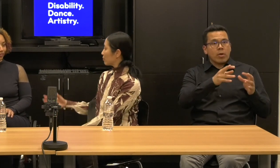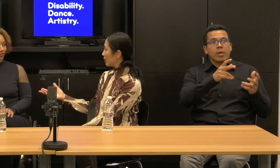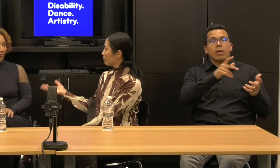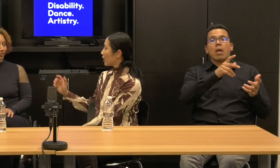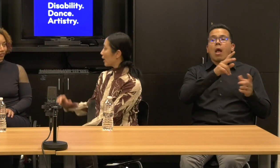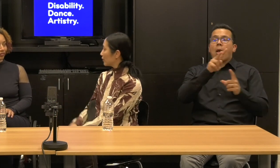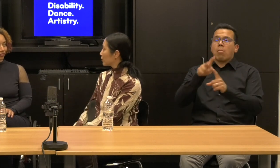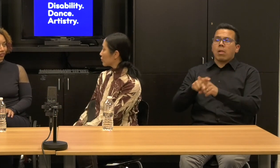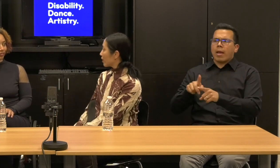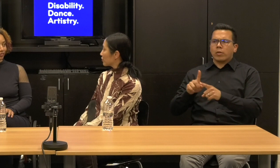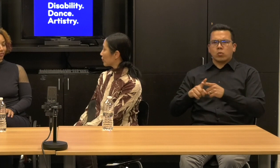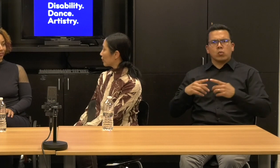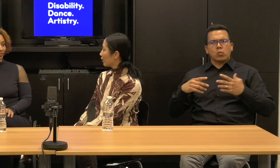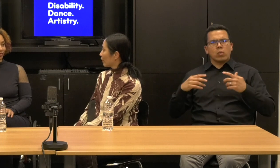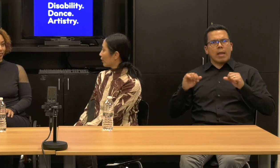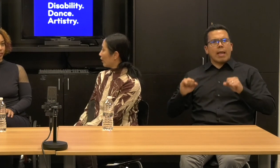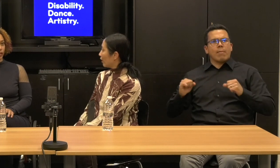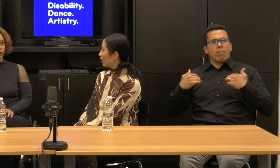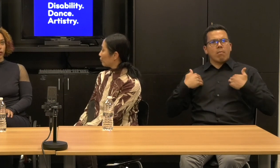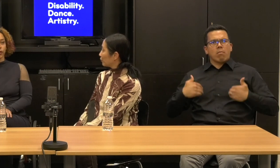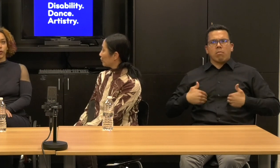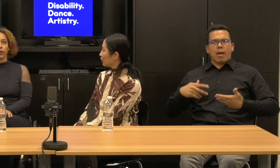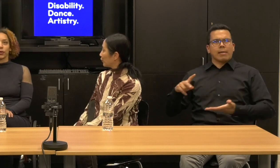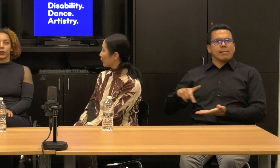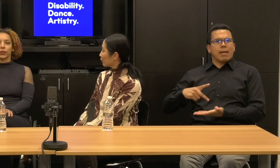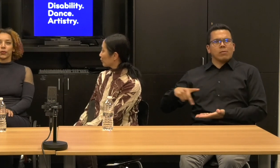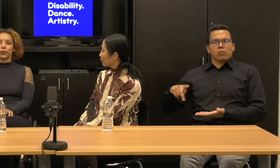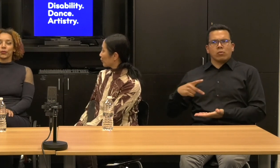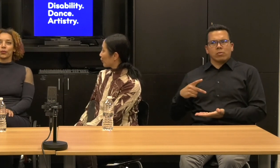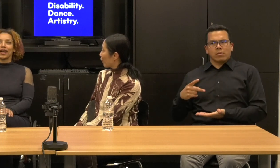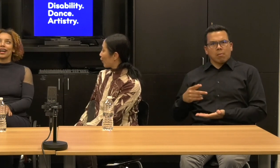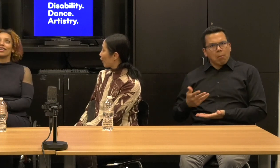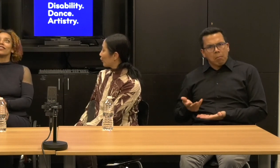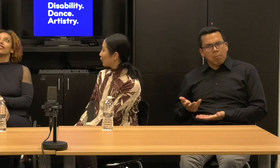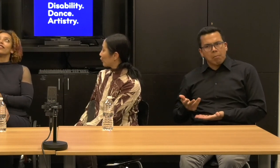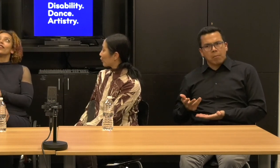What does it mean for Alice to transfer?